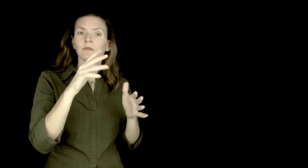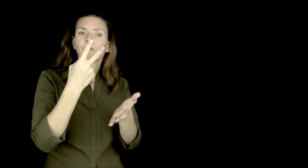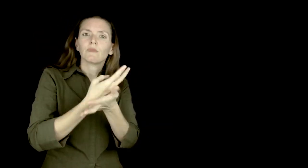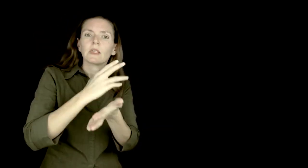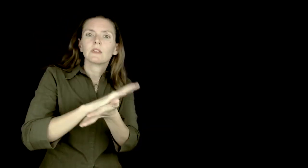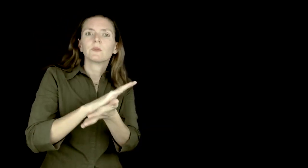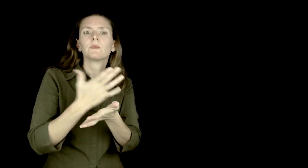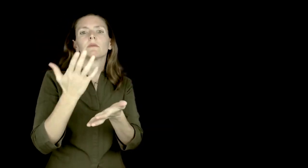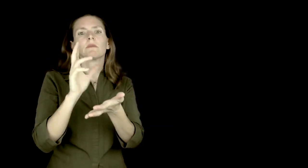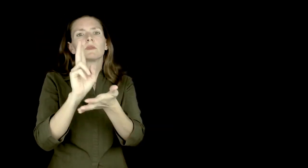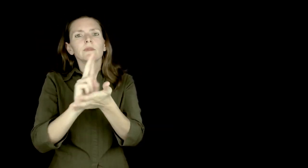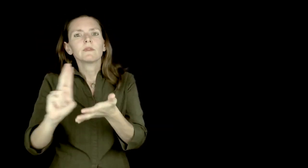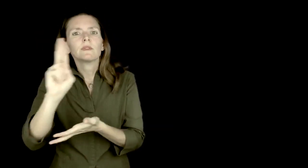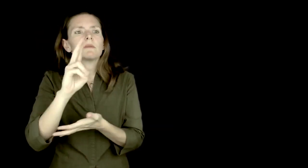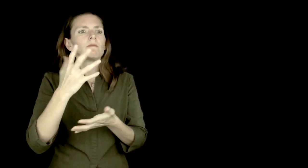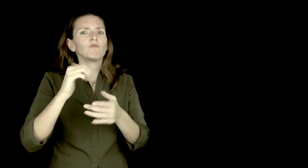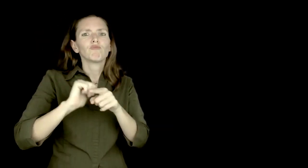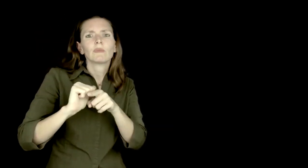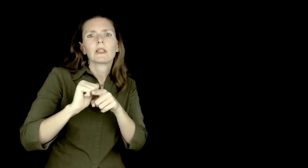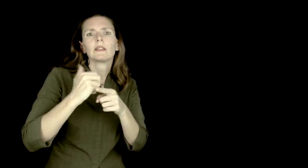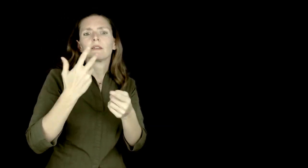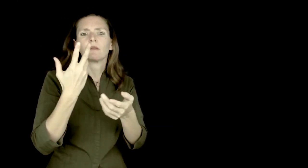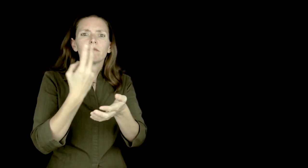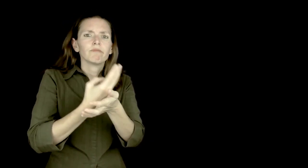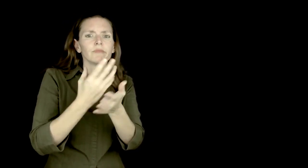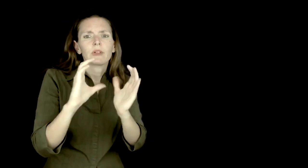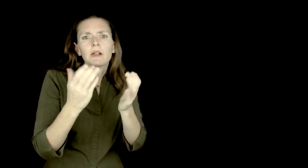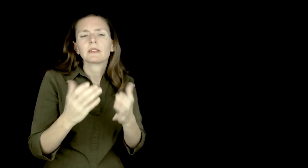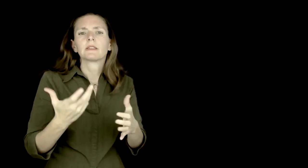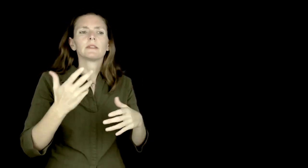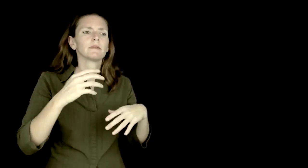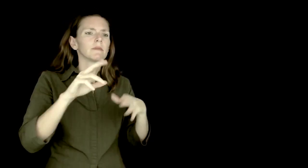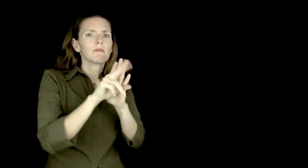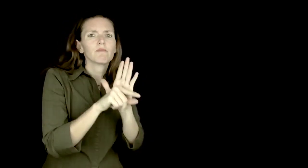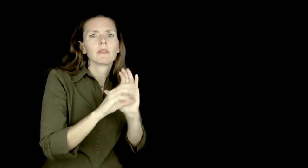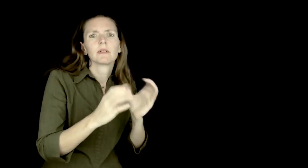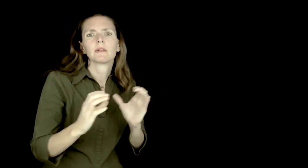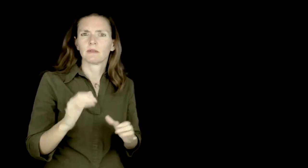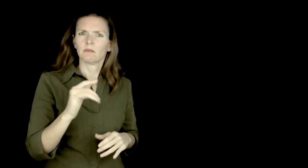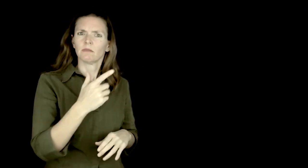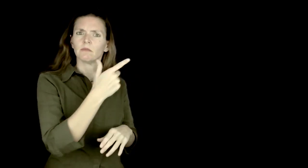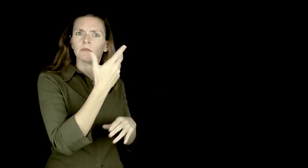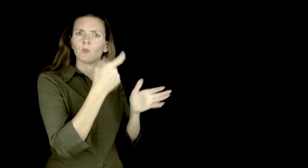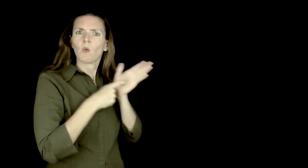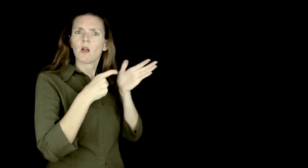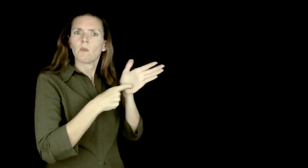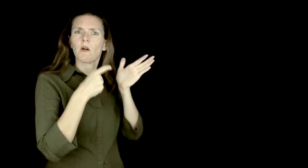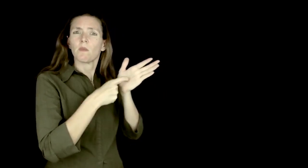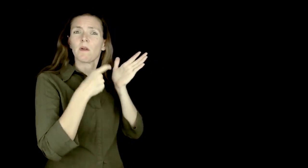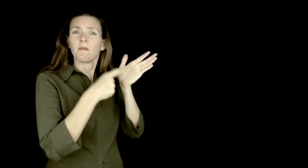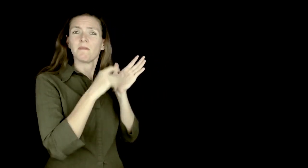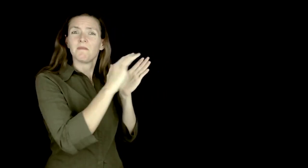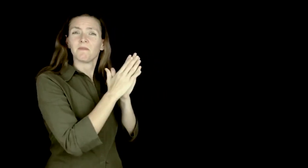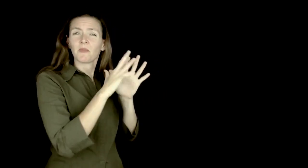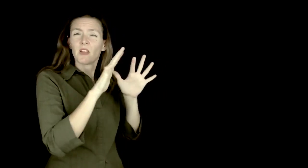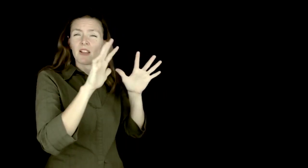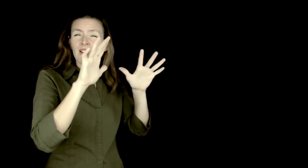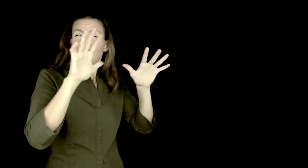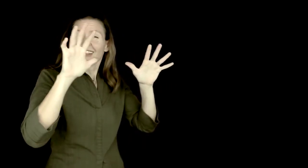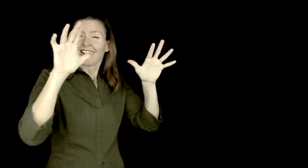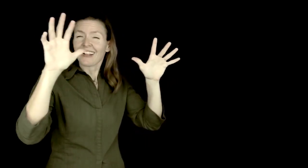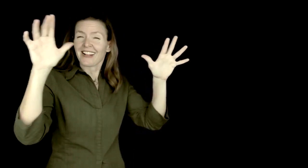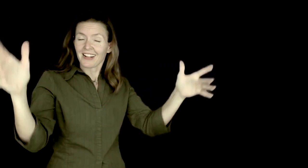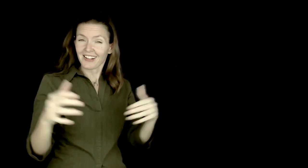This book was required for graduate school, universities, training, graduate and undergraduate classes ubiquitously.